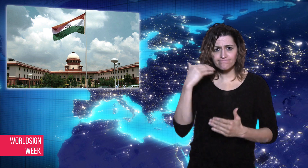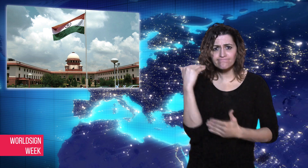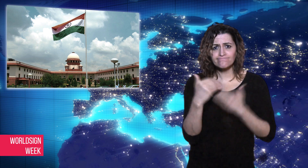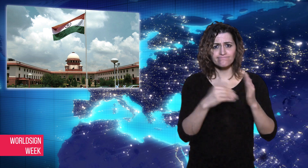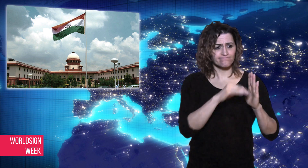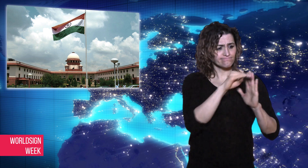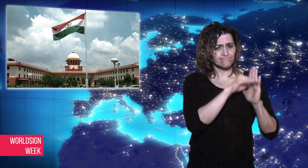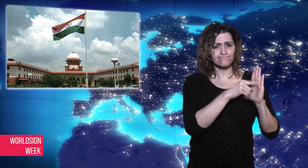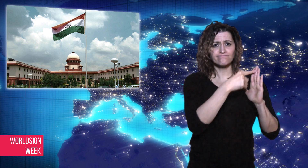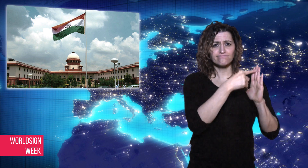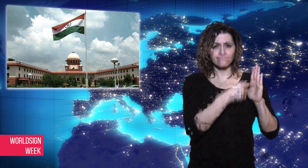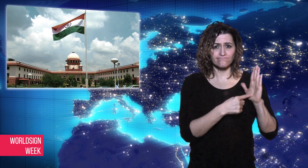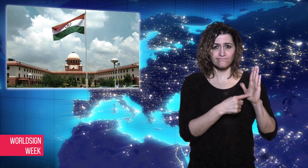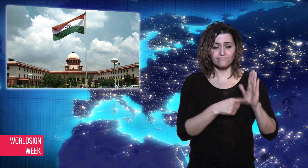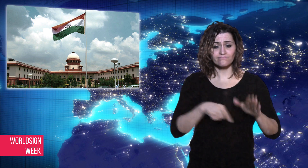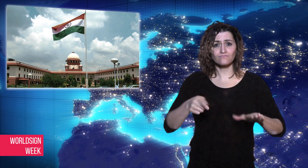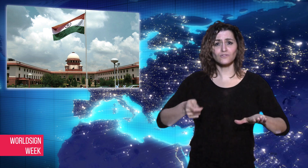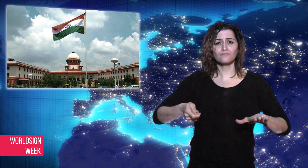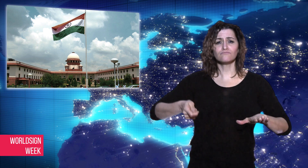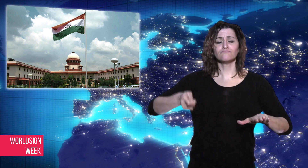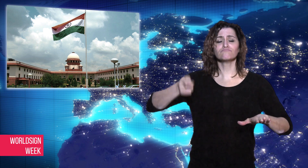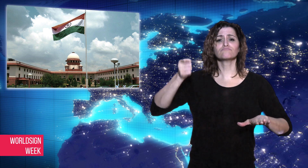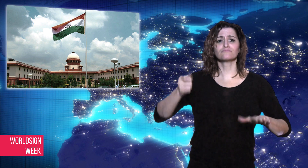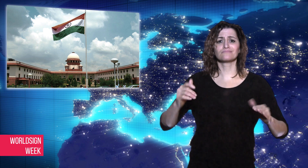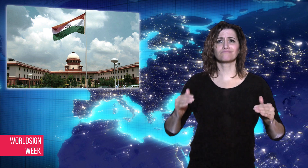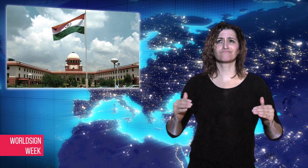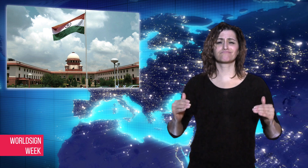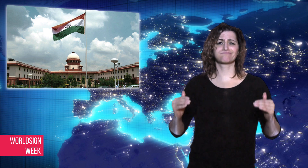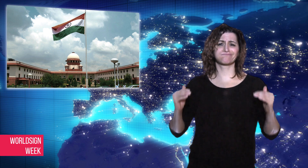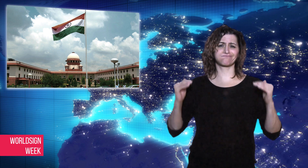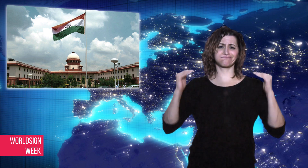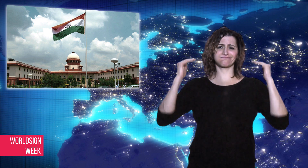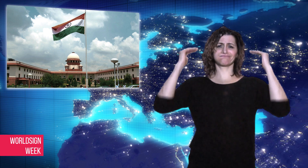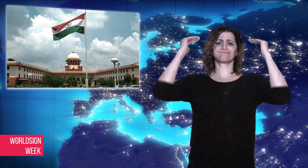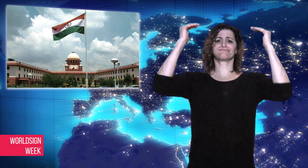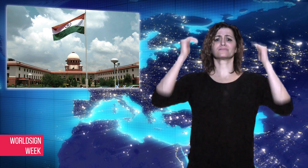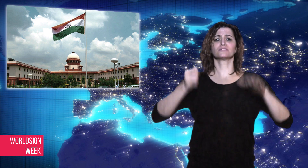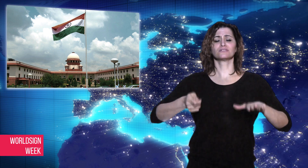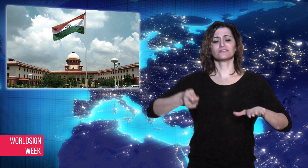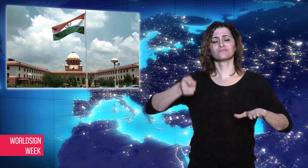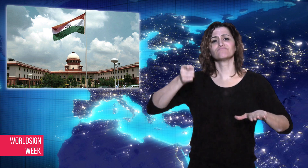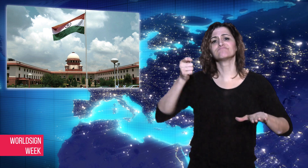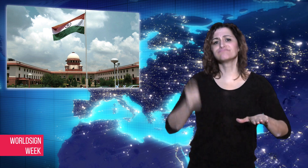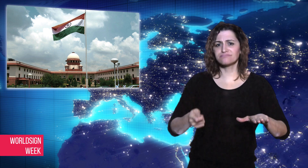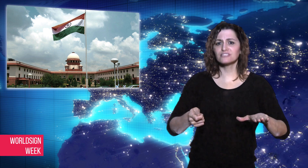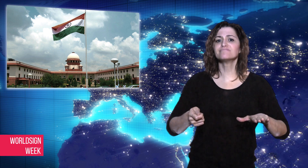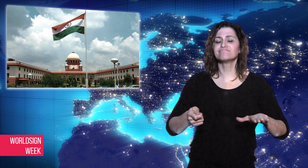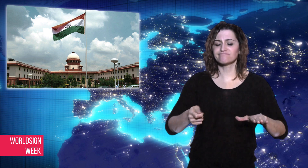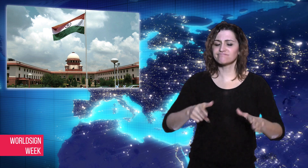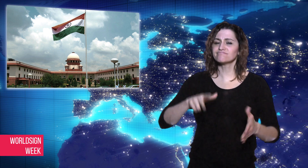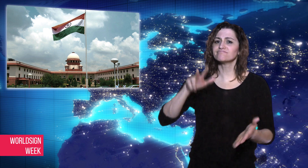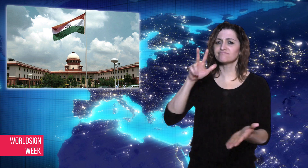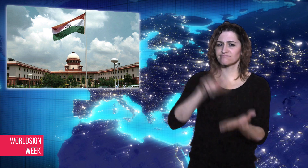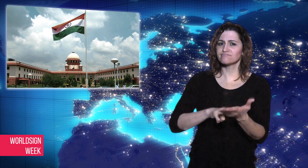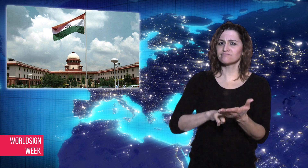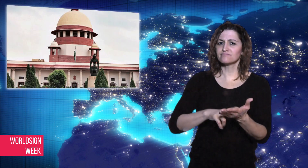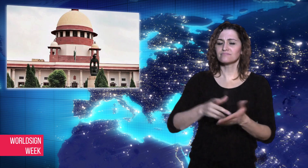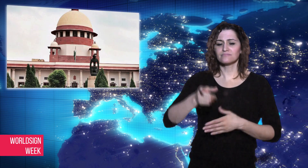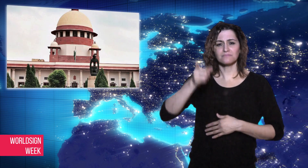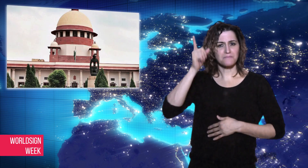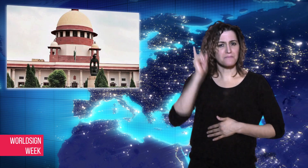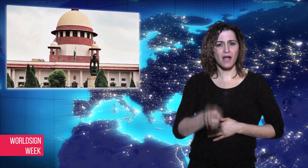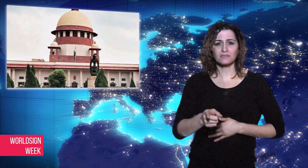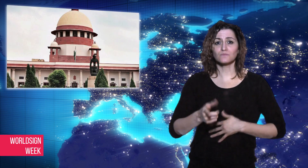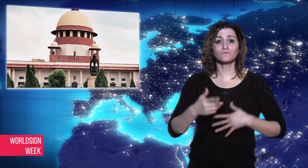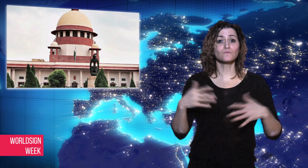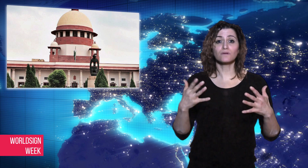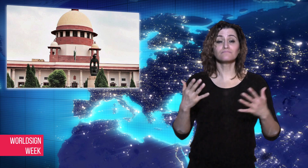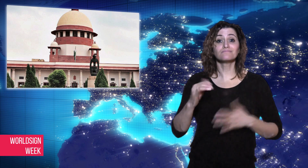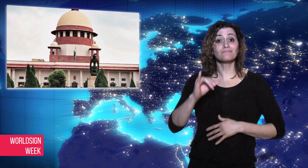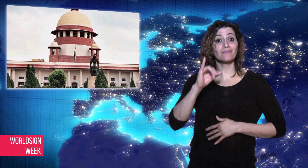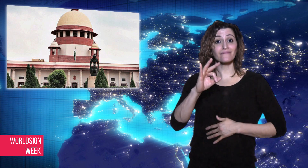circumstantial evidence. This ruling